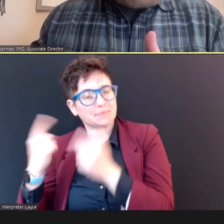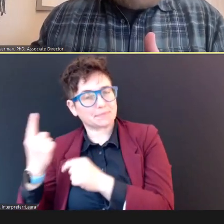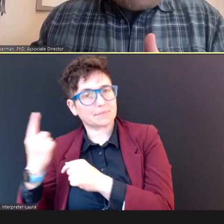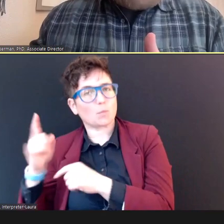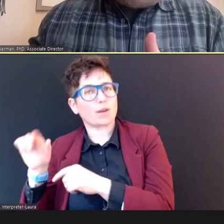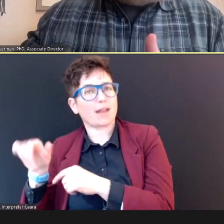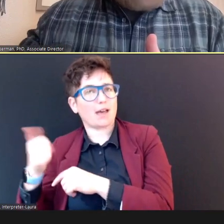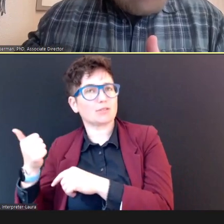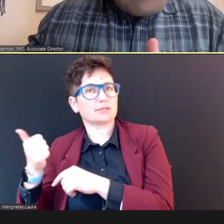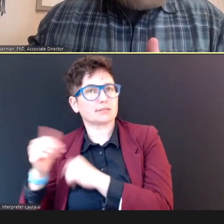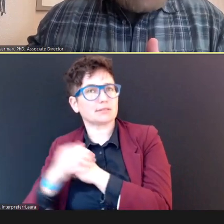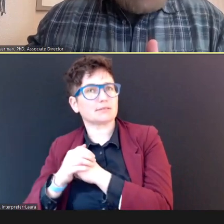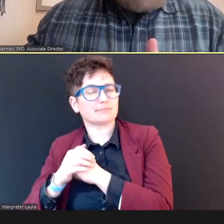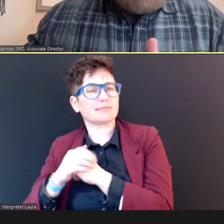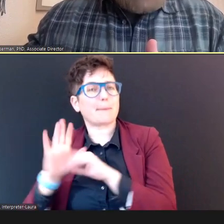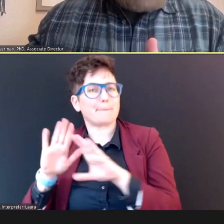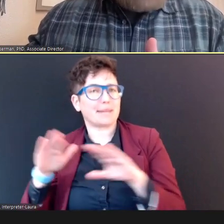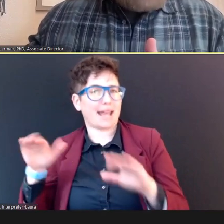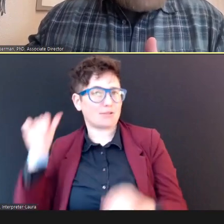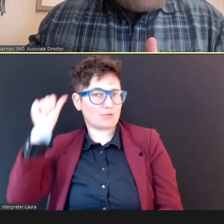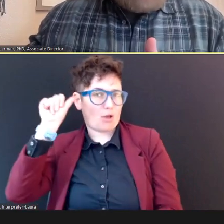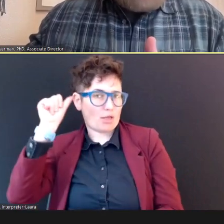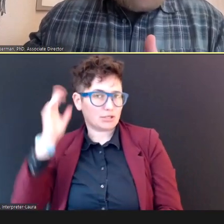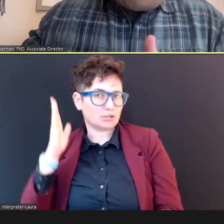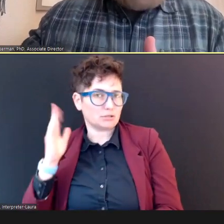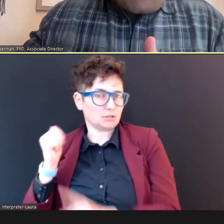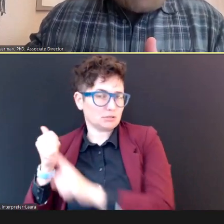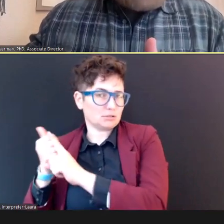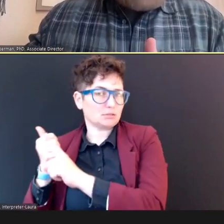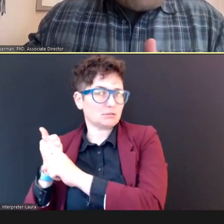the input of a healthcare provider --